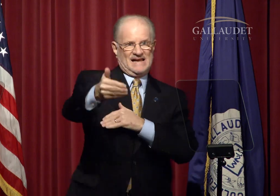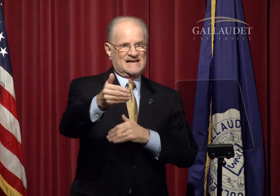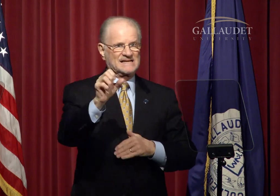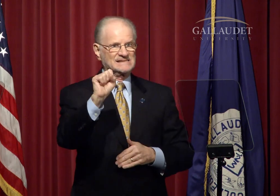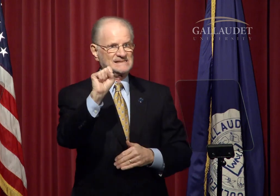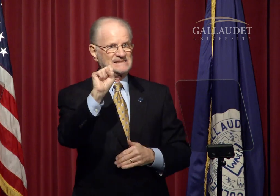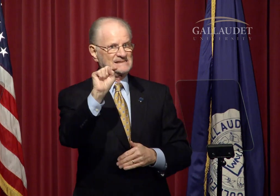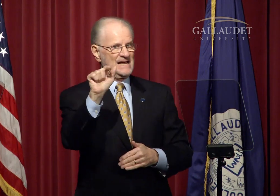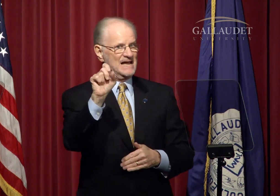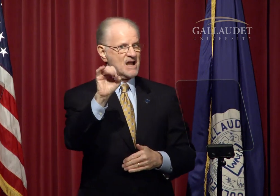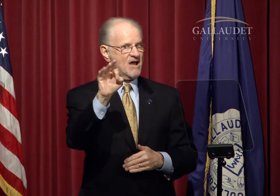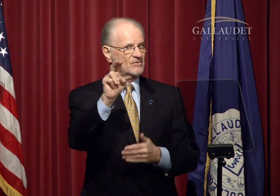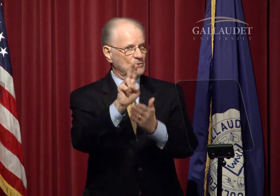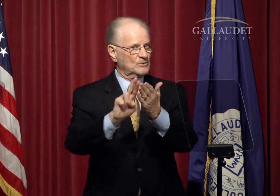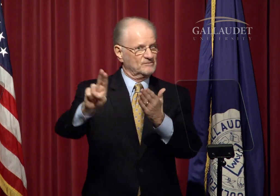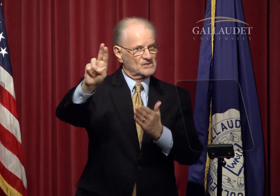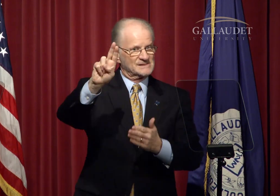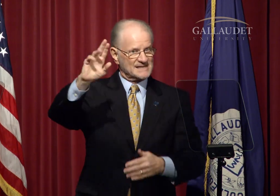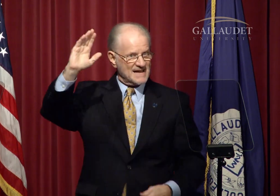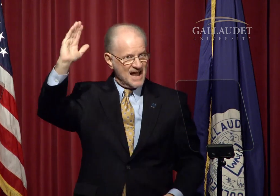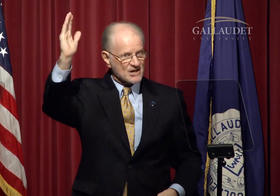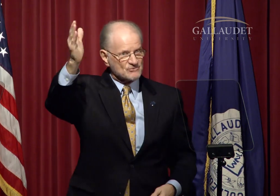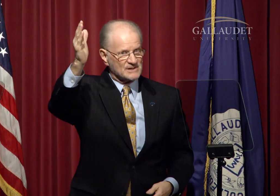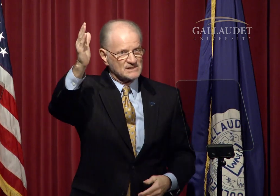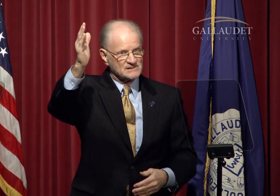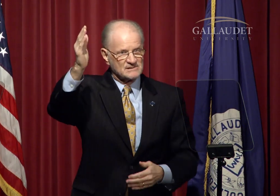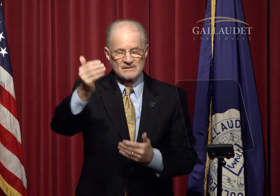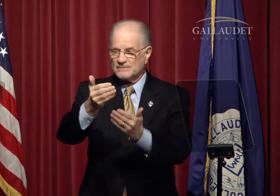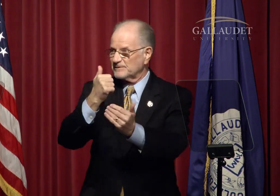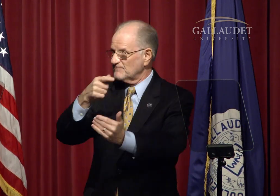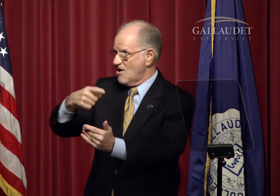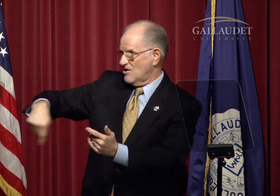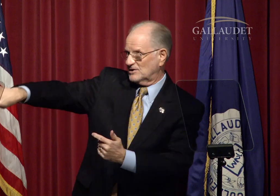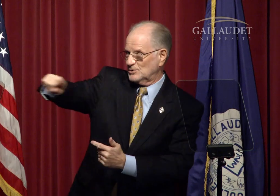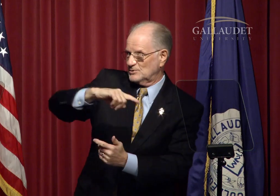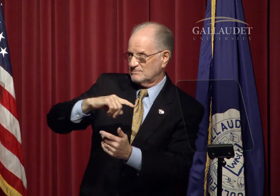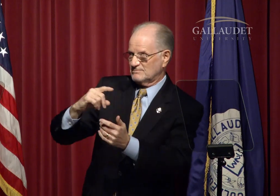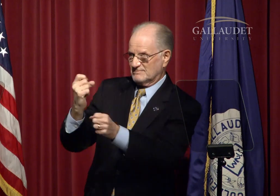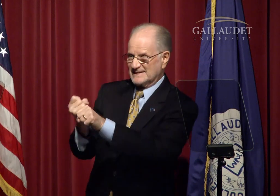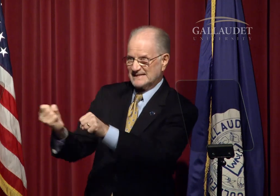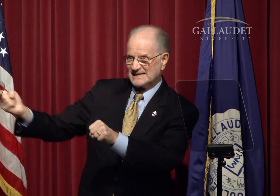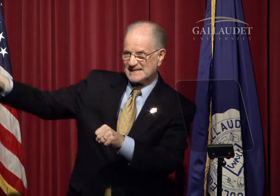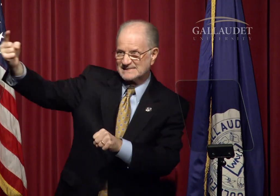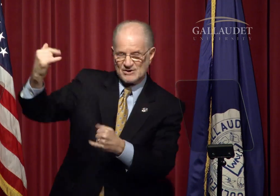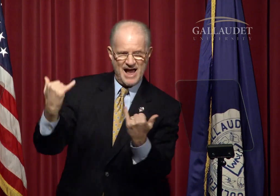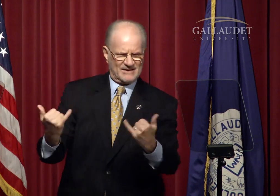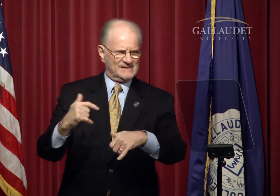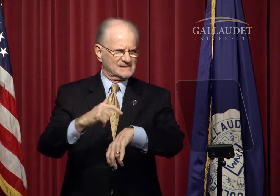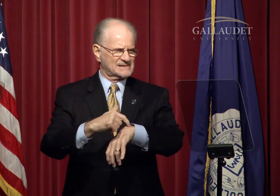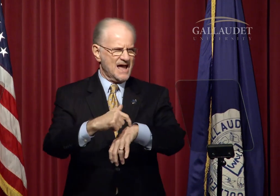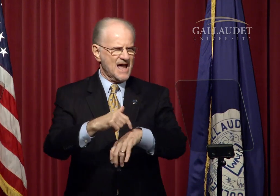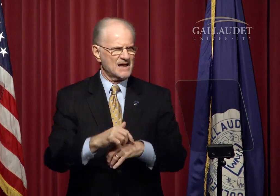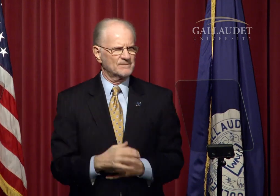the next State of the University address before you next year at this time.